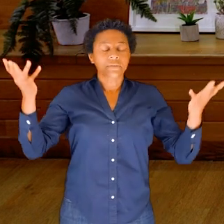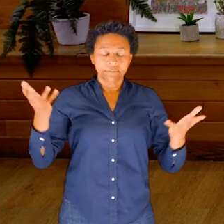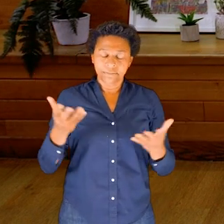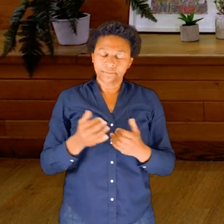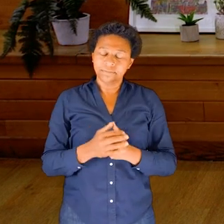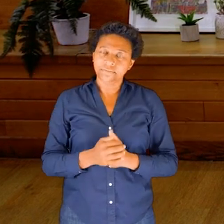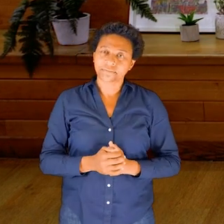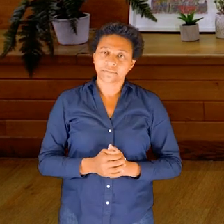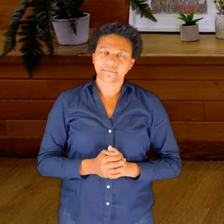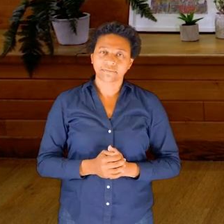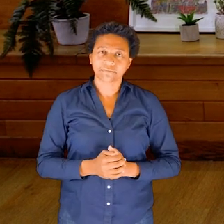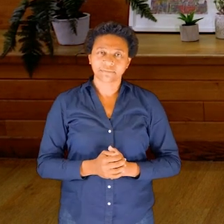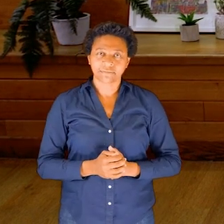eyes and let the light back in.